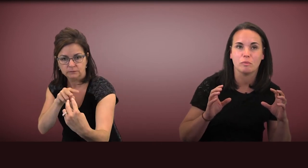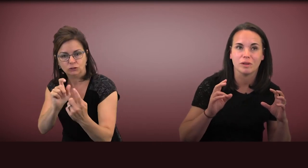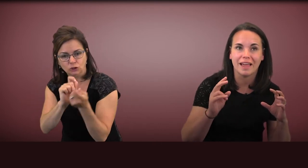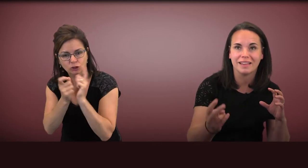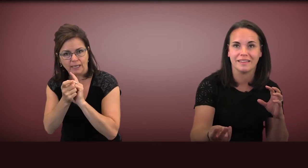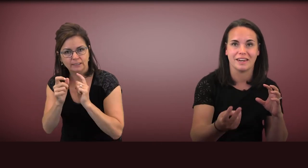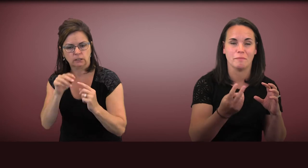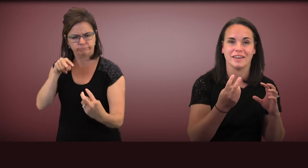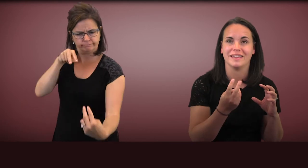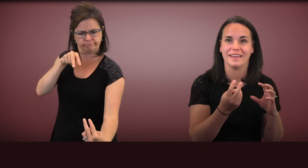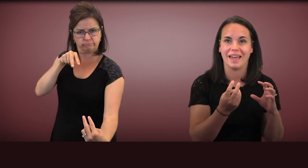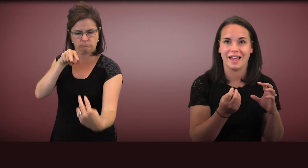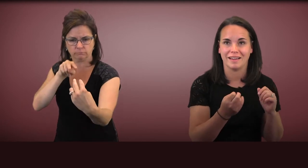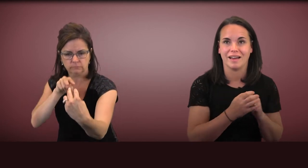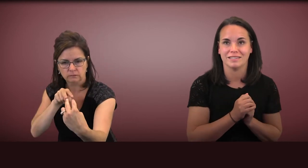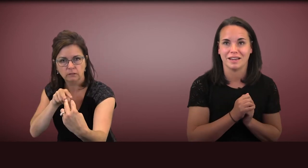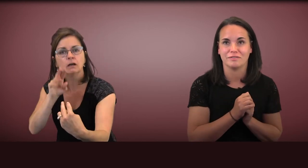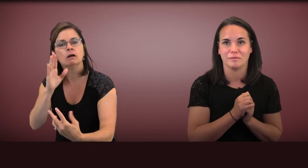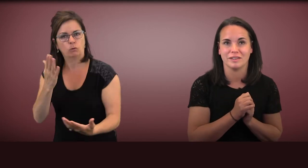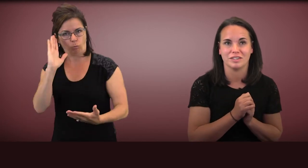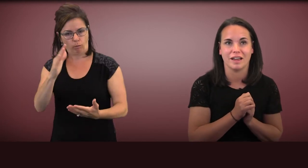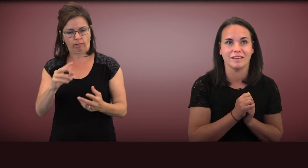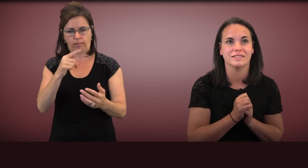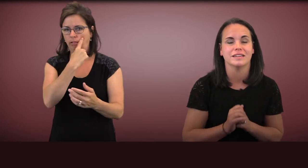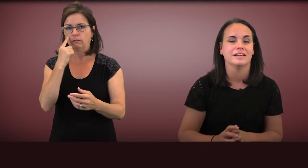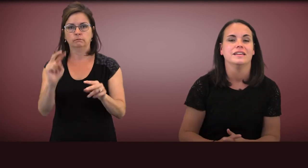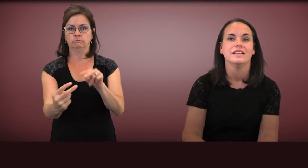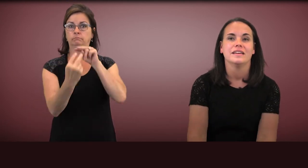To make it more likely that I'm going to get eye contact from the child.